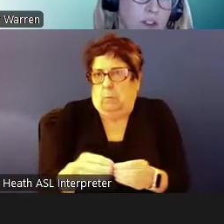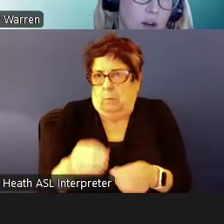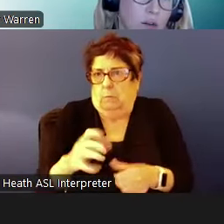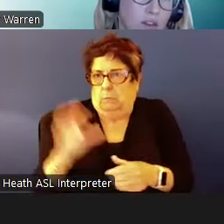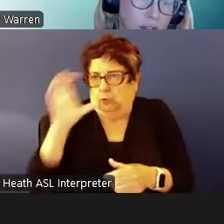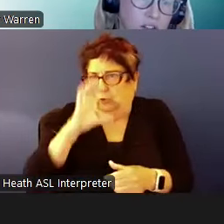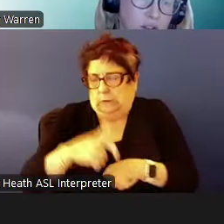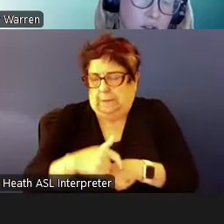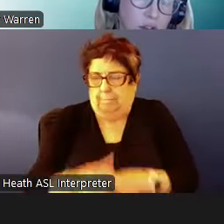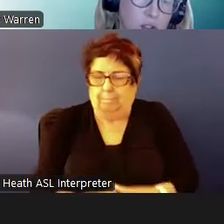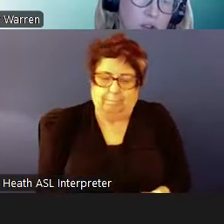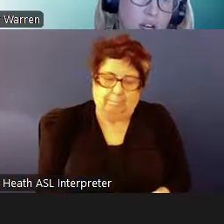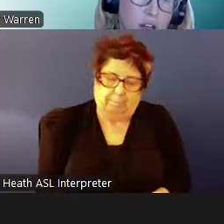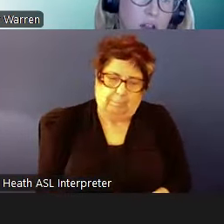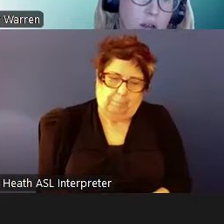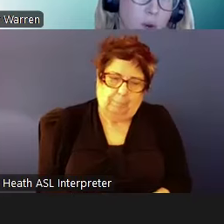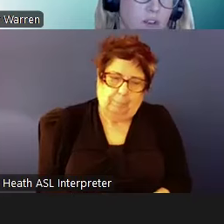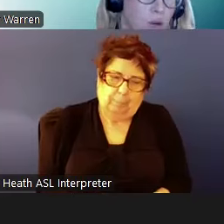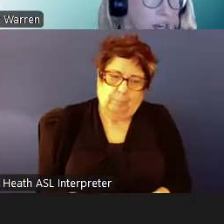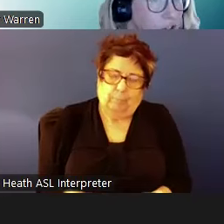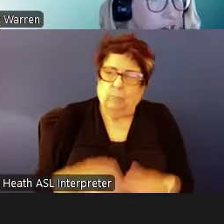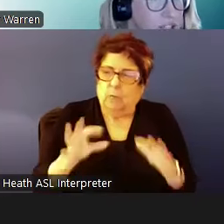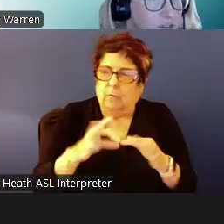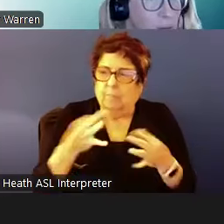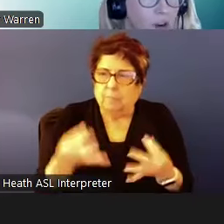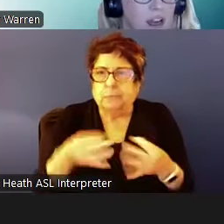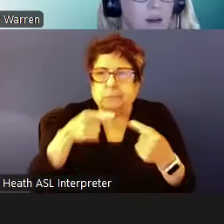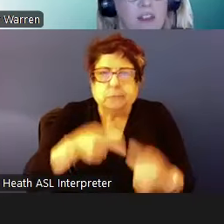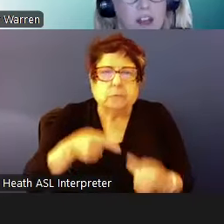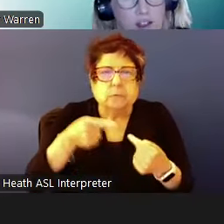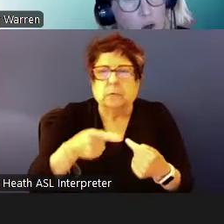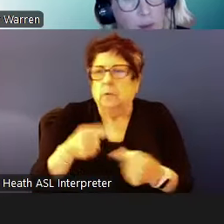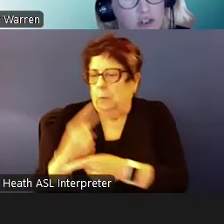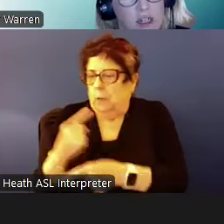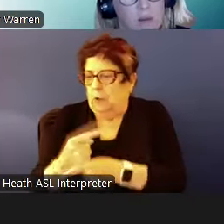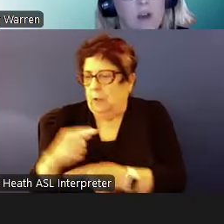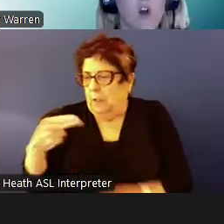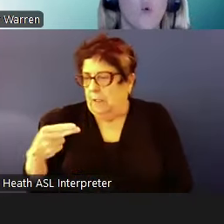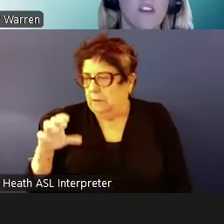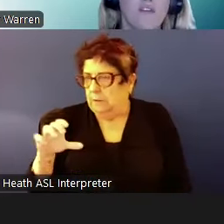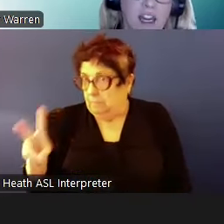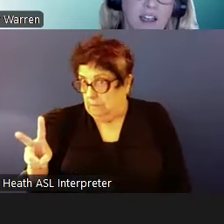So, families do struggle both in the regular HCV program and in mainstream was finding a